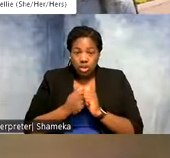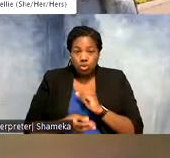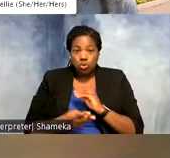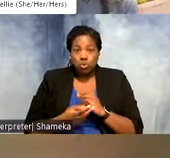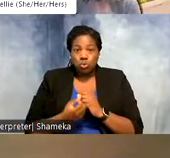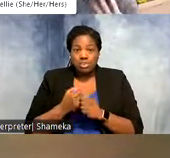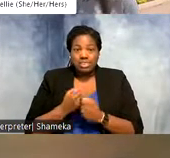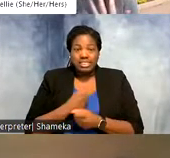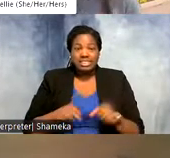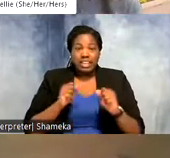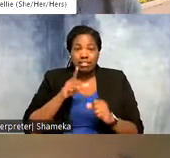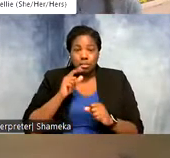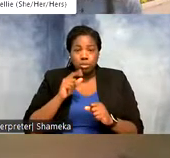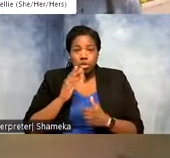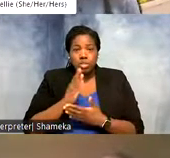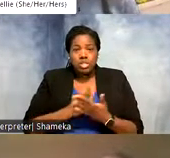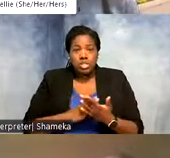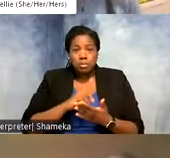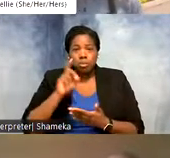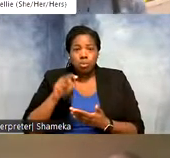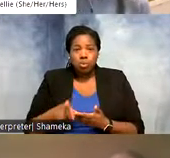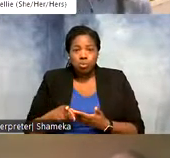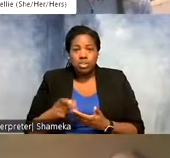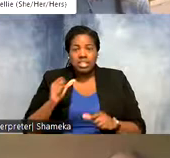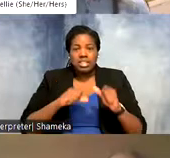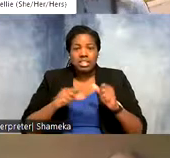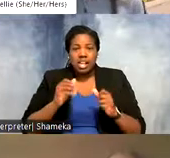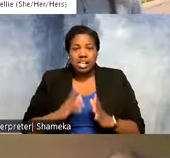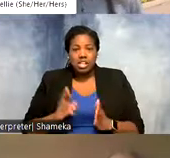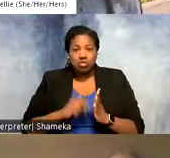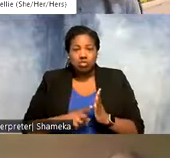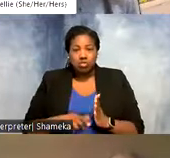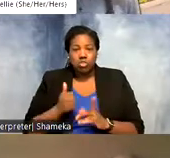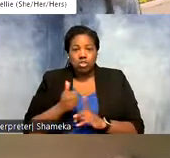all to think about what are some of these questions that scientists and researchers might have about